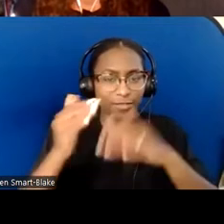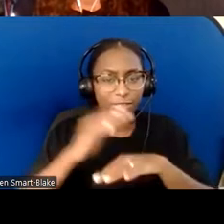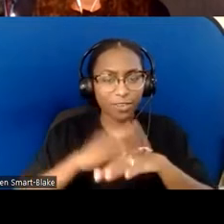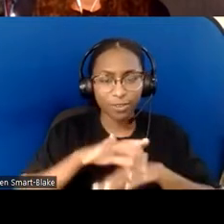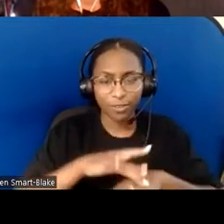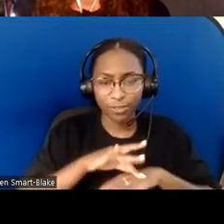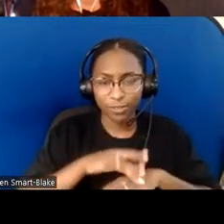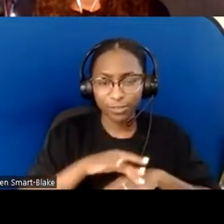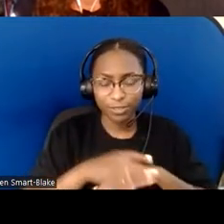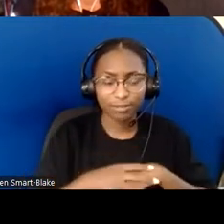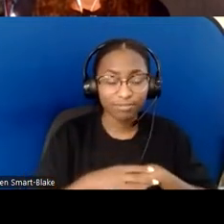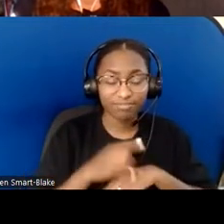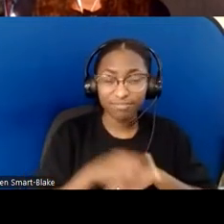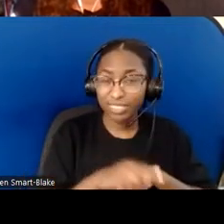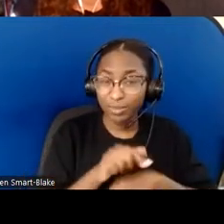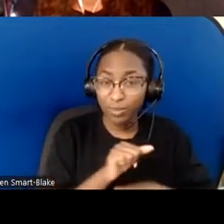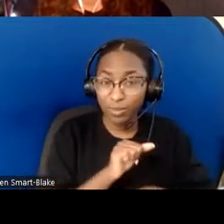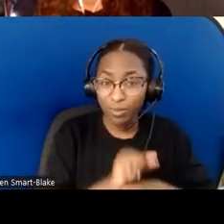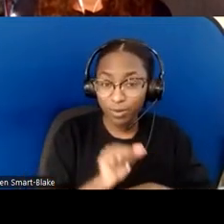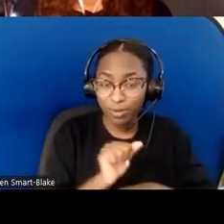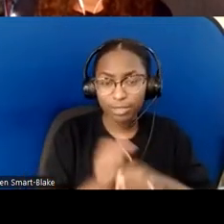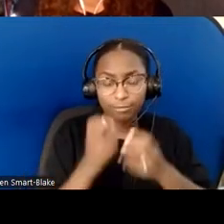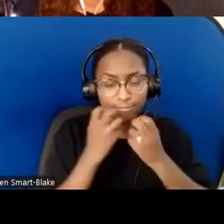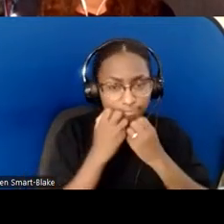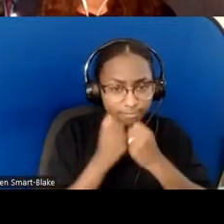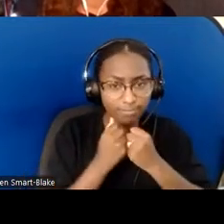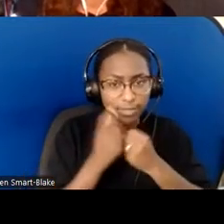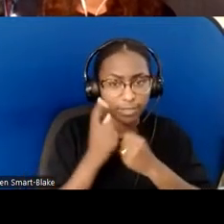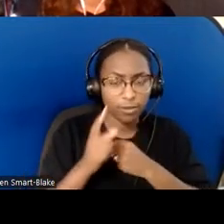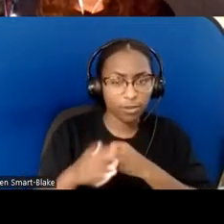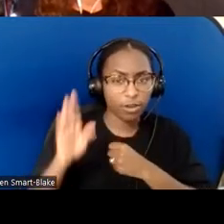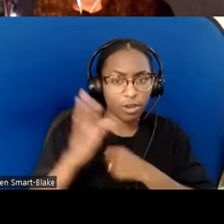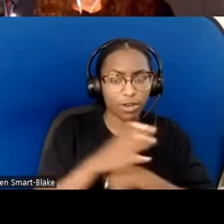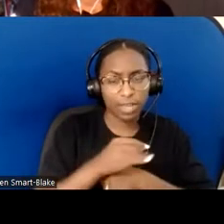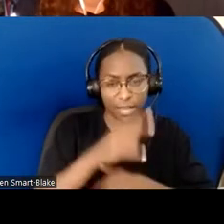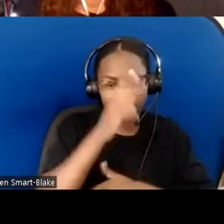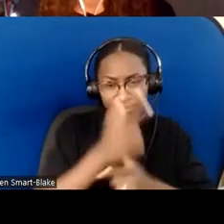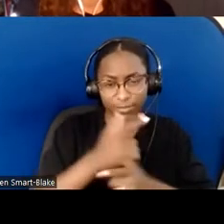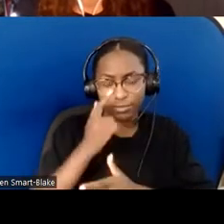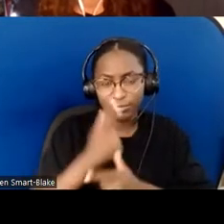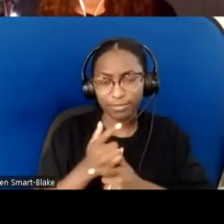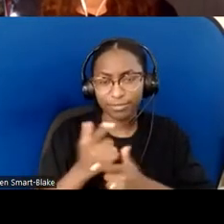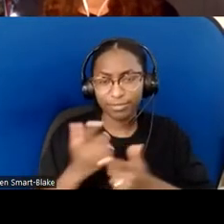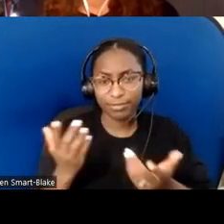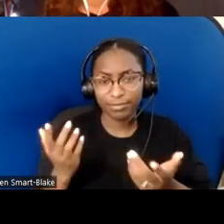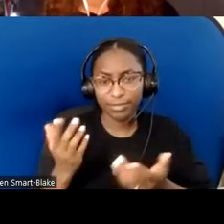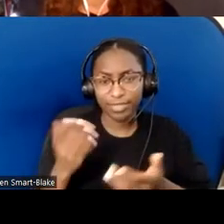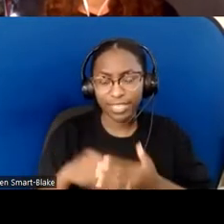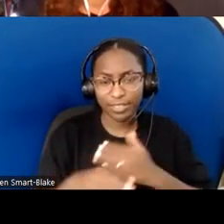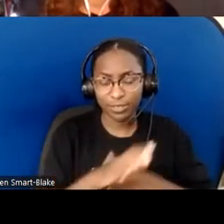It's sacred work that we're doing out of love for God and for our brothers and sisters in Christ. It's all about justice; it's all about hope